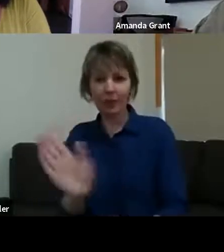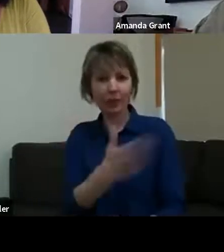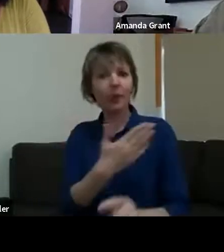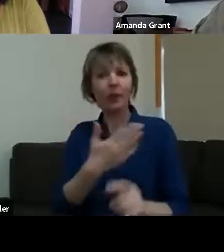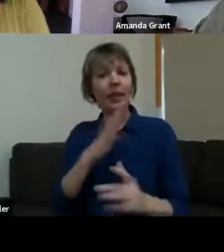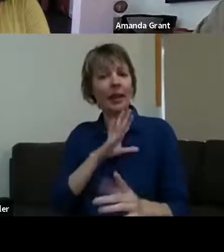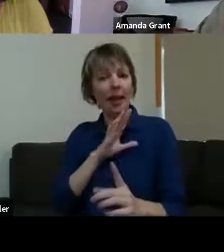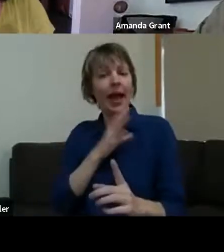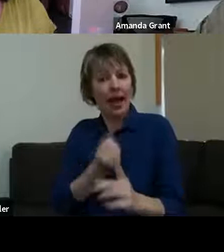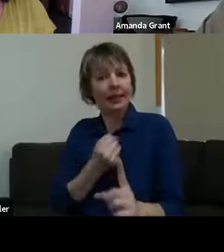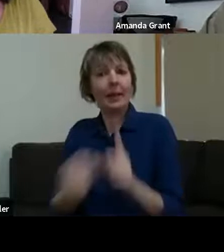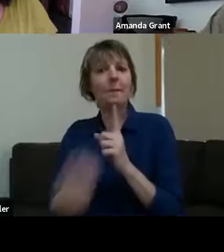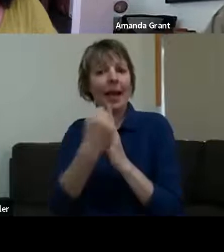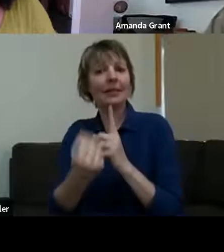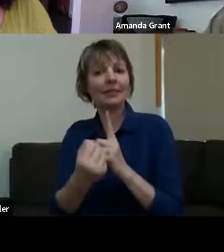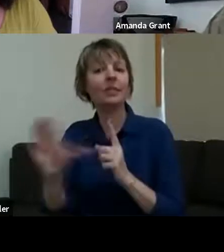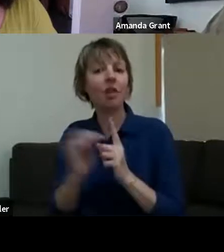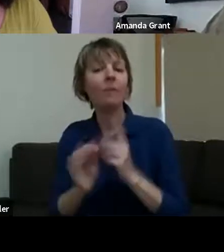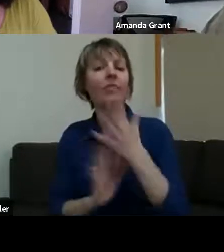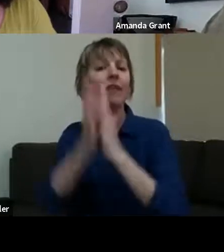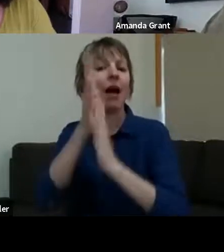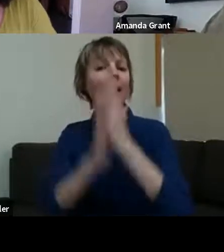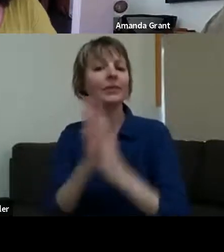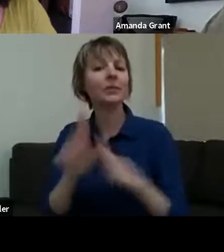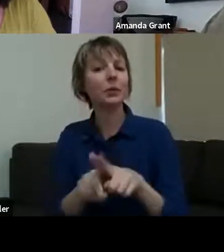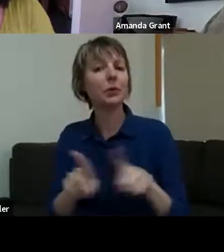tourists and people from other areas are certainly most welcome, our